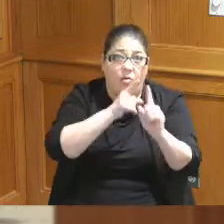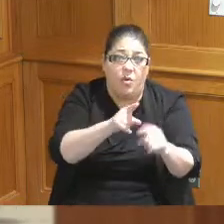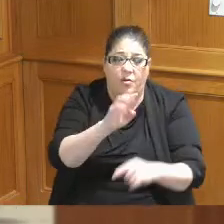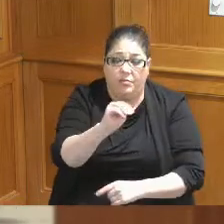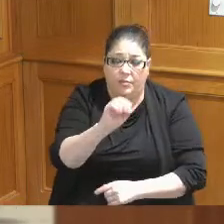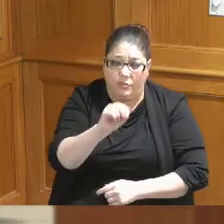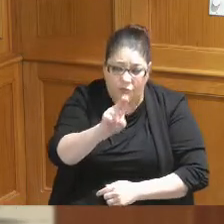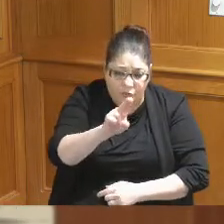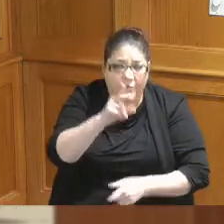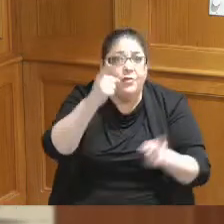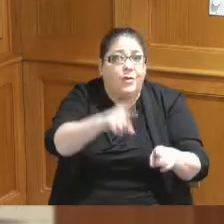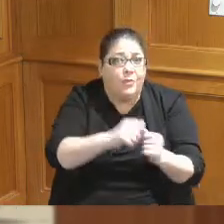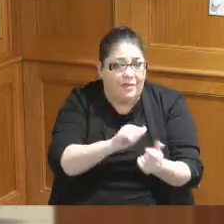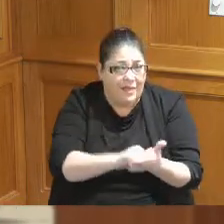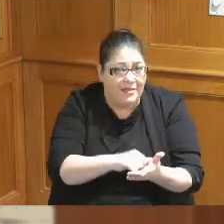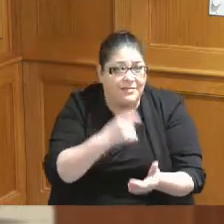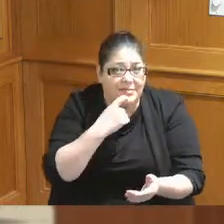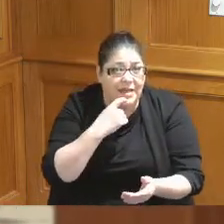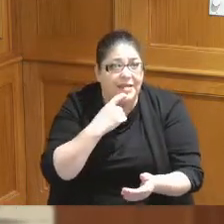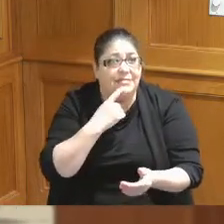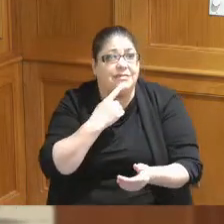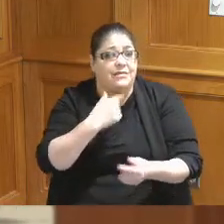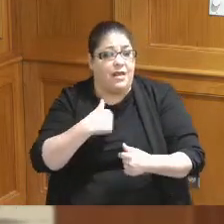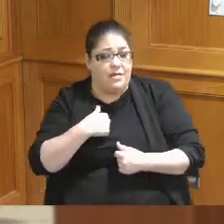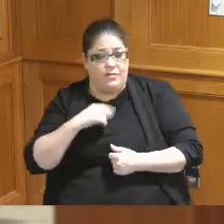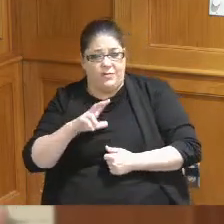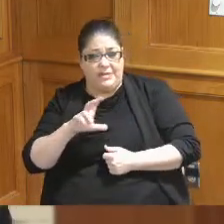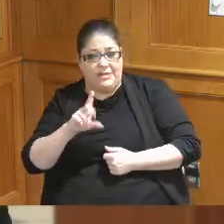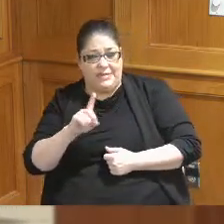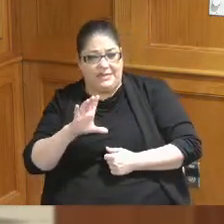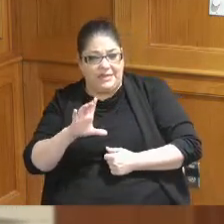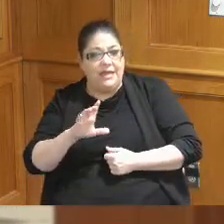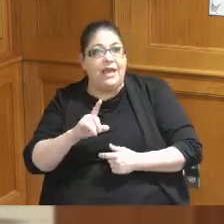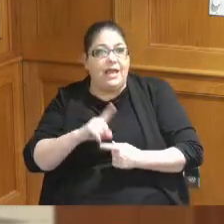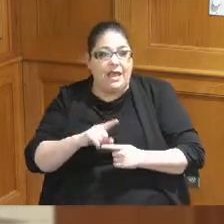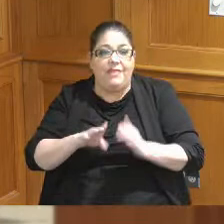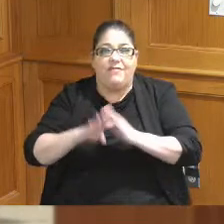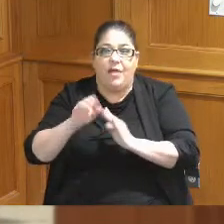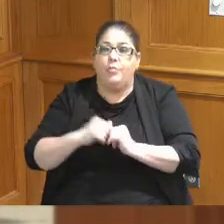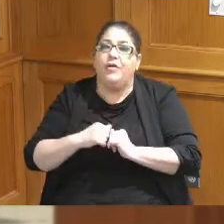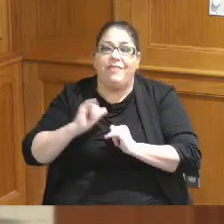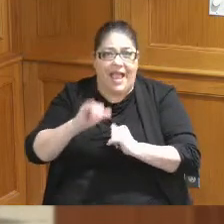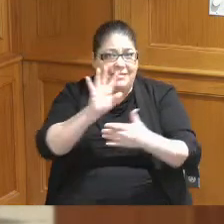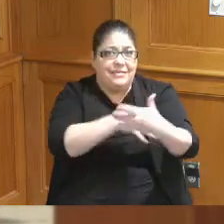of understanding with between ourselves so you see DC and the developer has that as a schedule we are